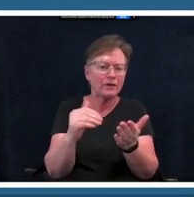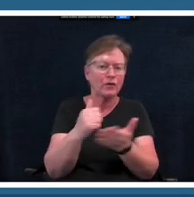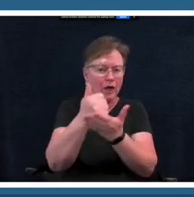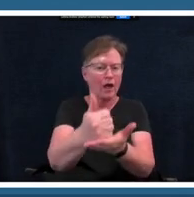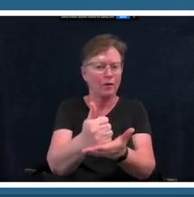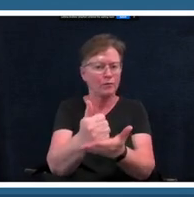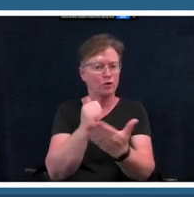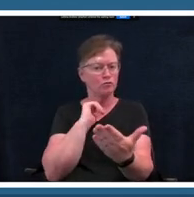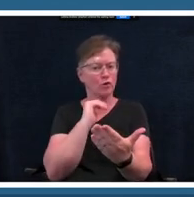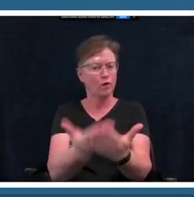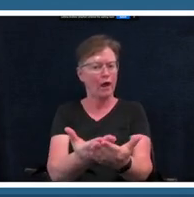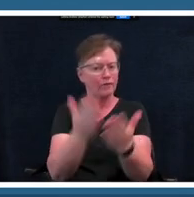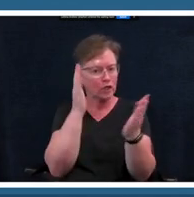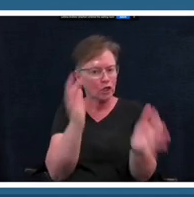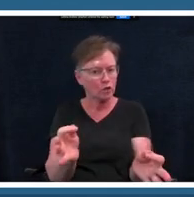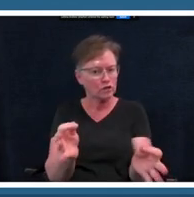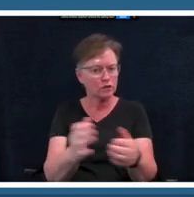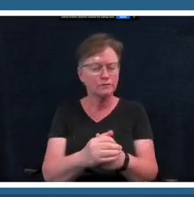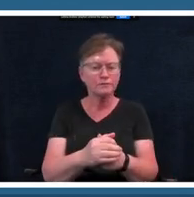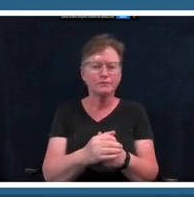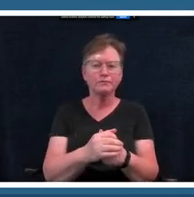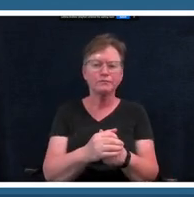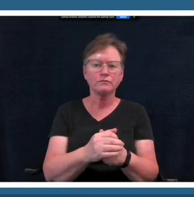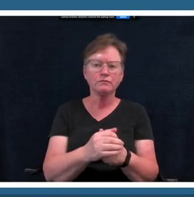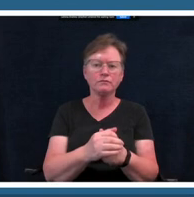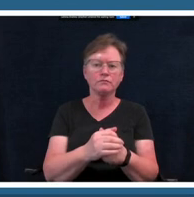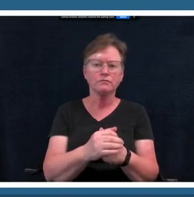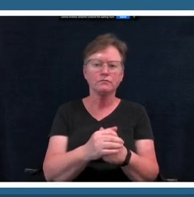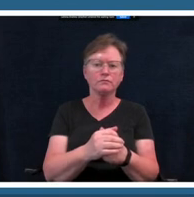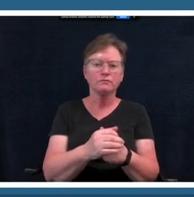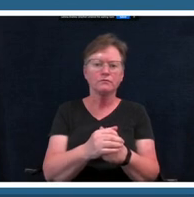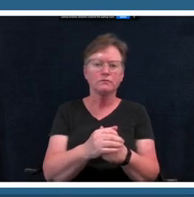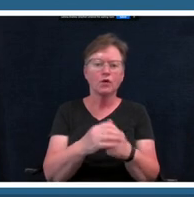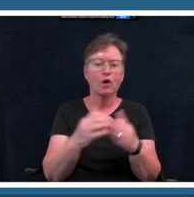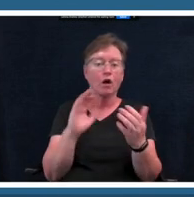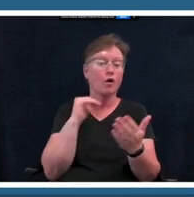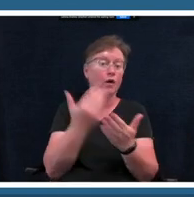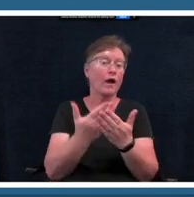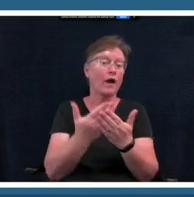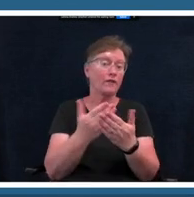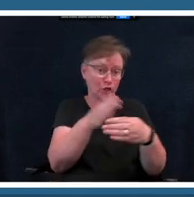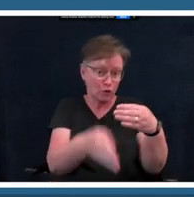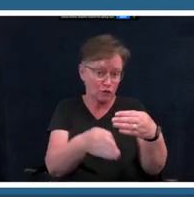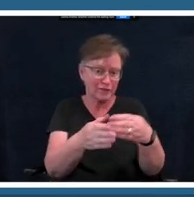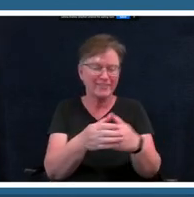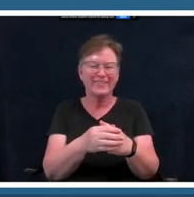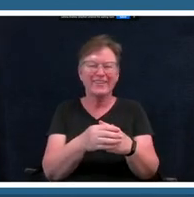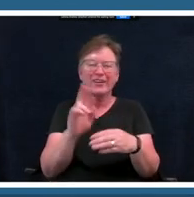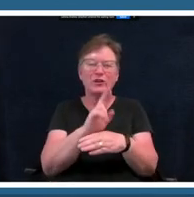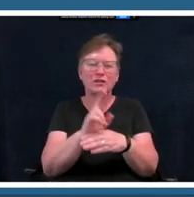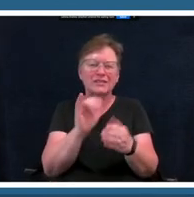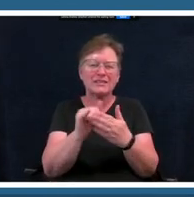another thing to consider um is using this as a form of storytelling getting